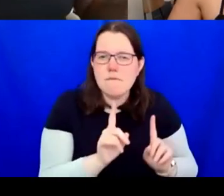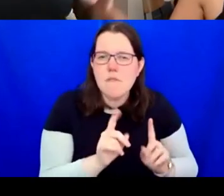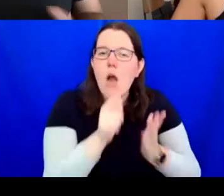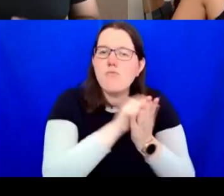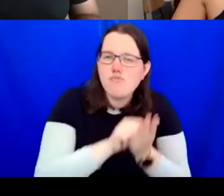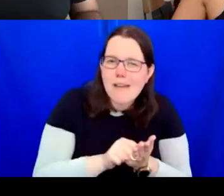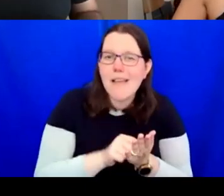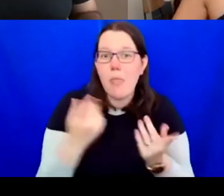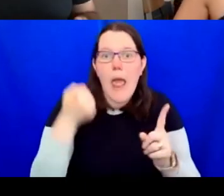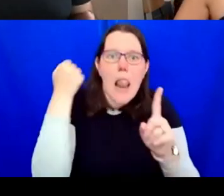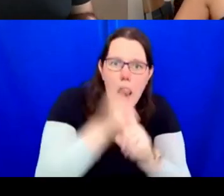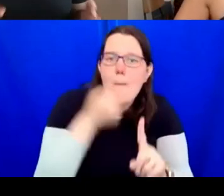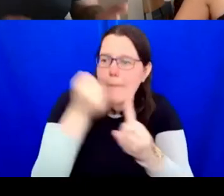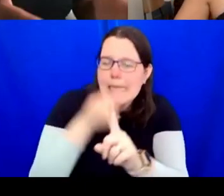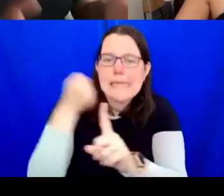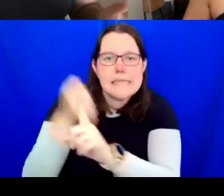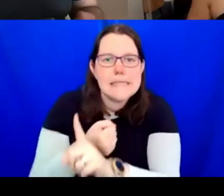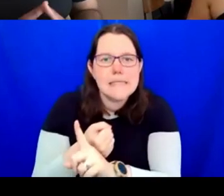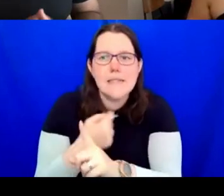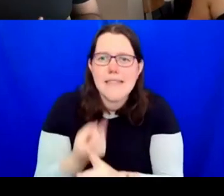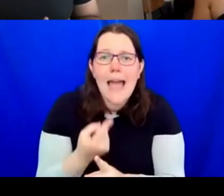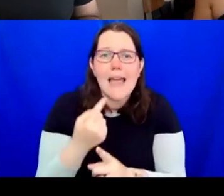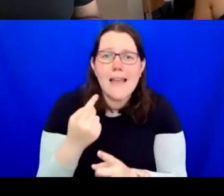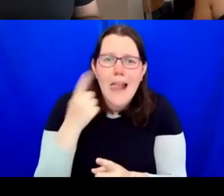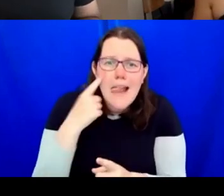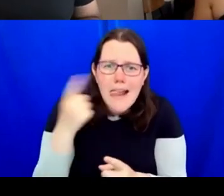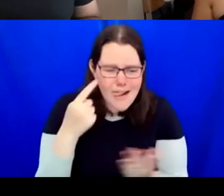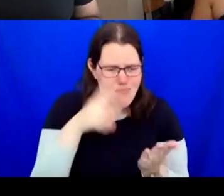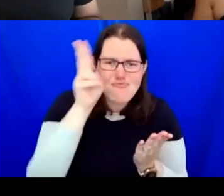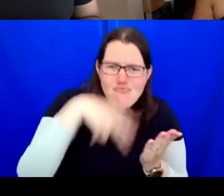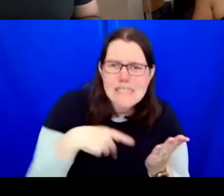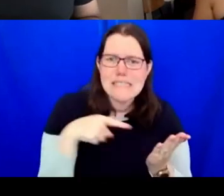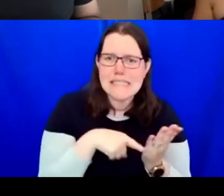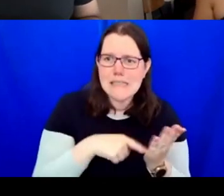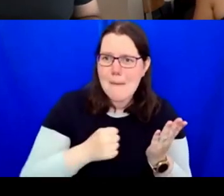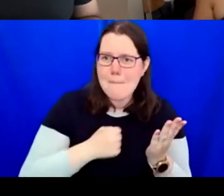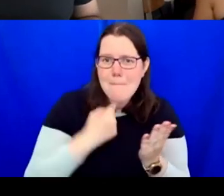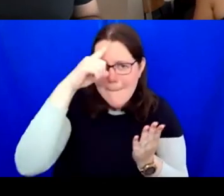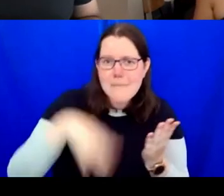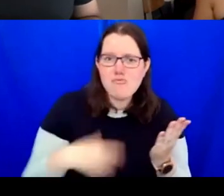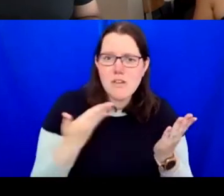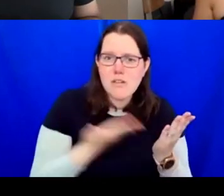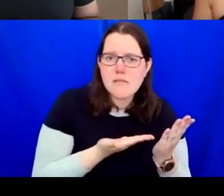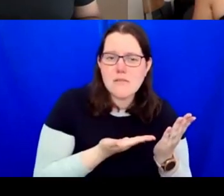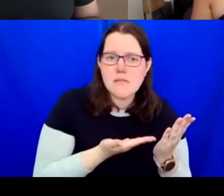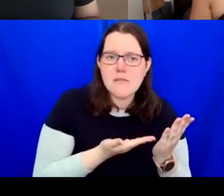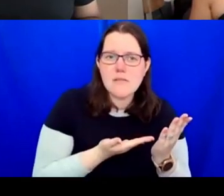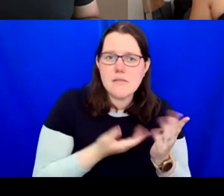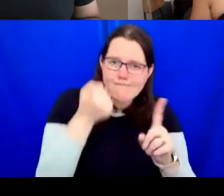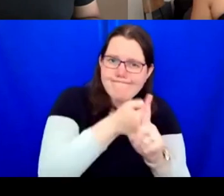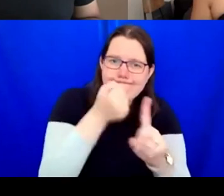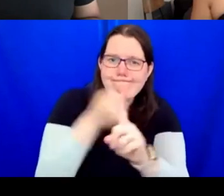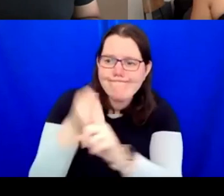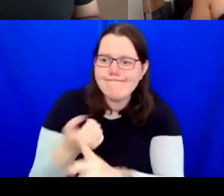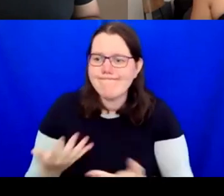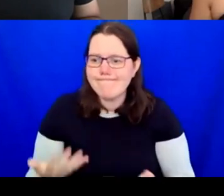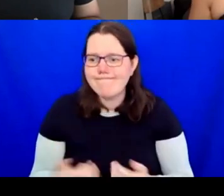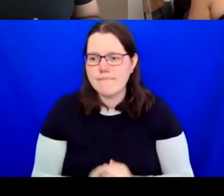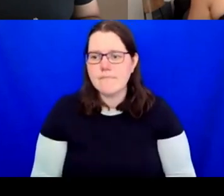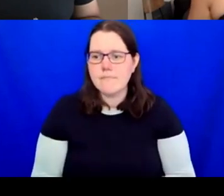article out to people and saying look, read this. AIDAN: Thank you. On that note, I'll bring things